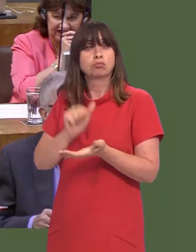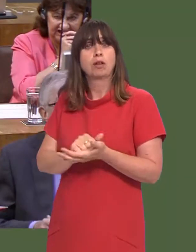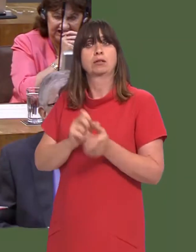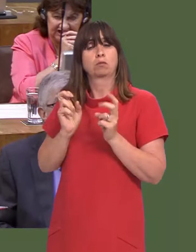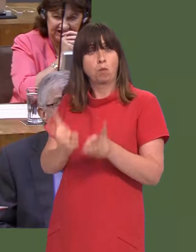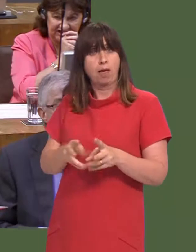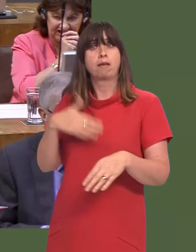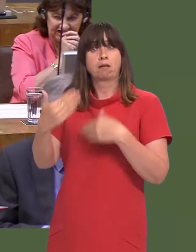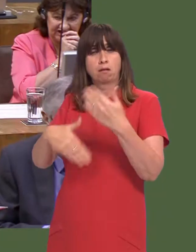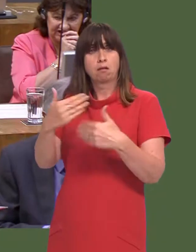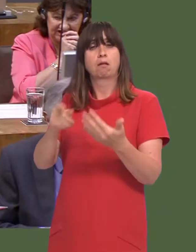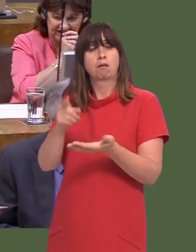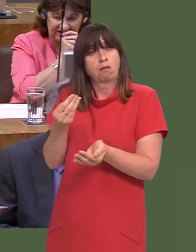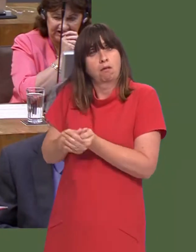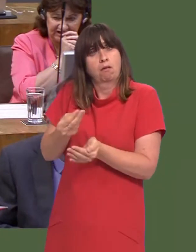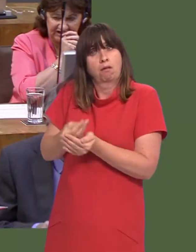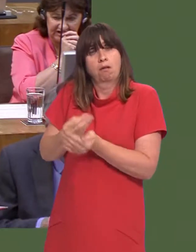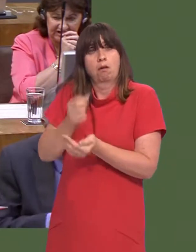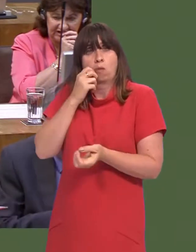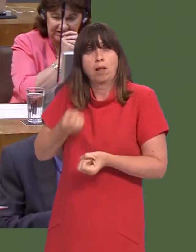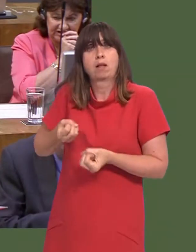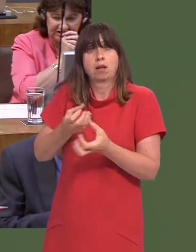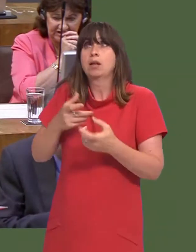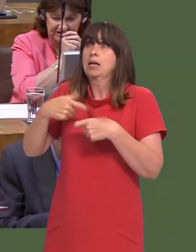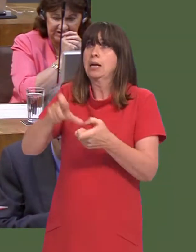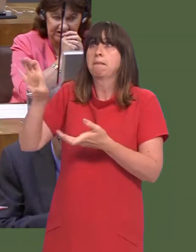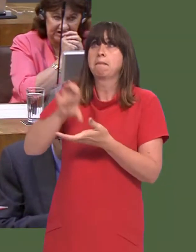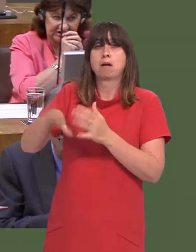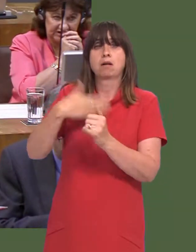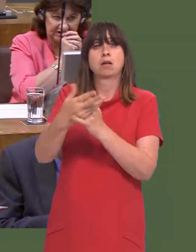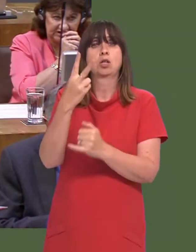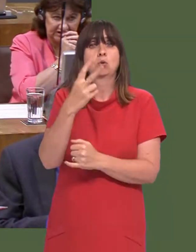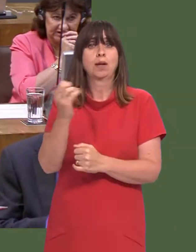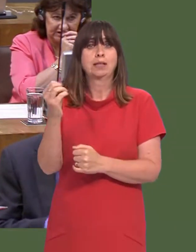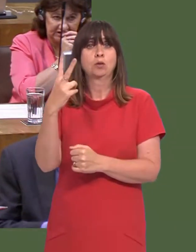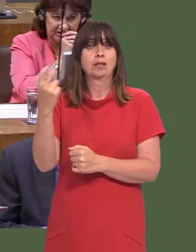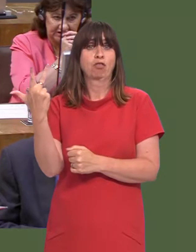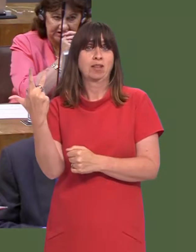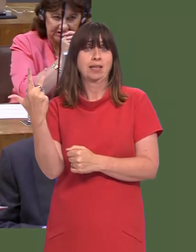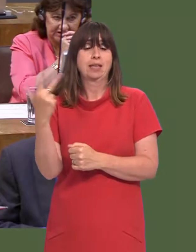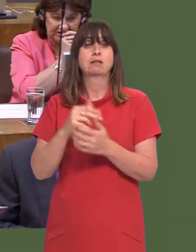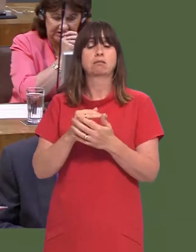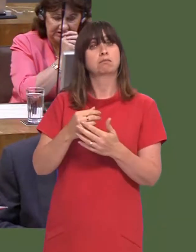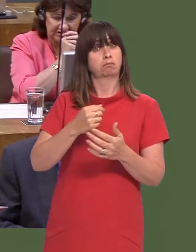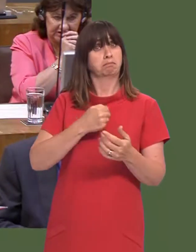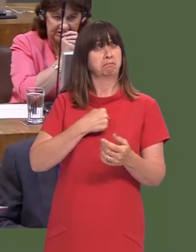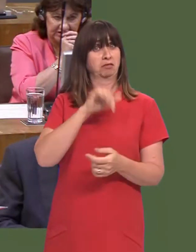that we would wish. We have until 2023 to spend that money, and there is no reason to believe that the money would not be spent.